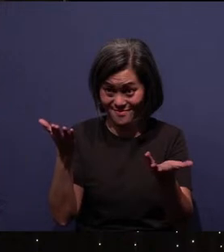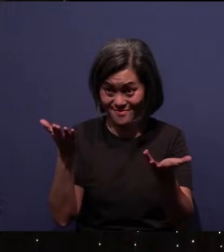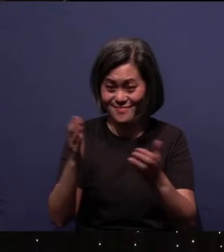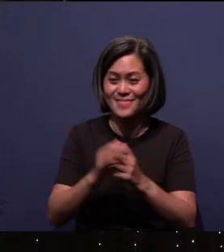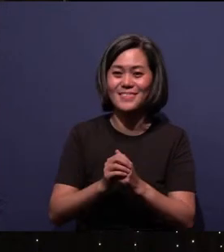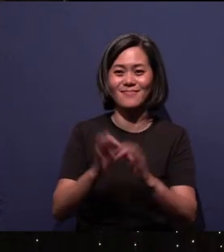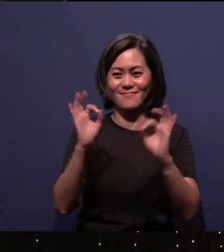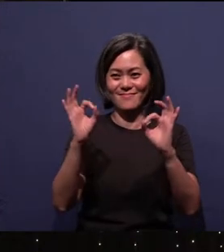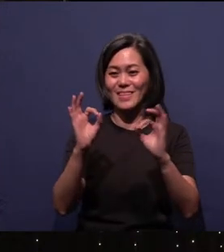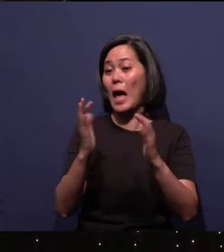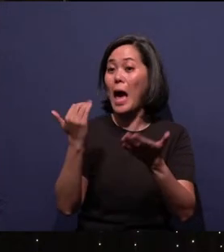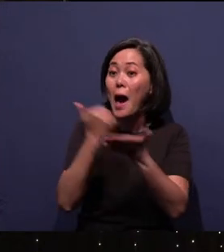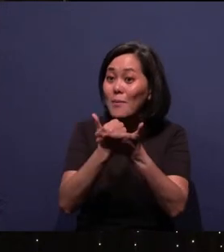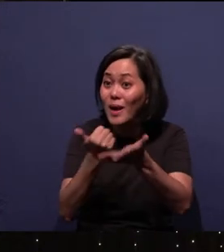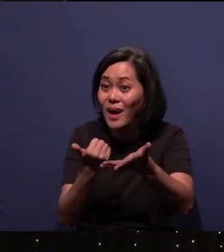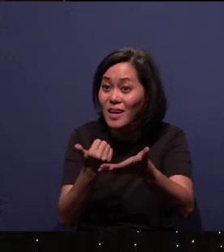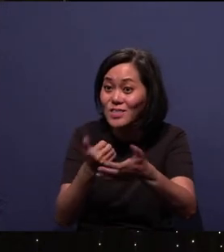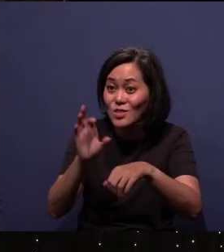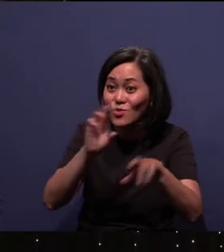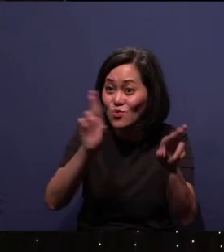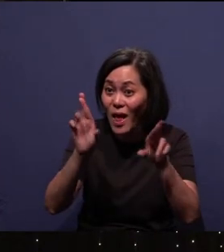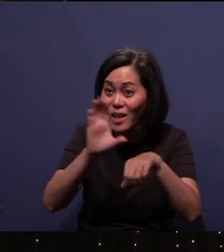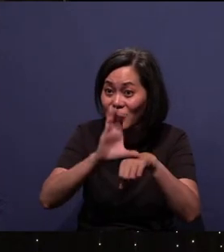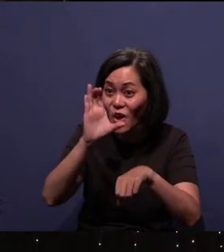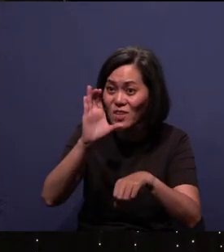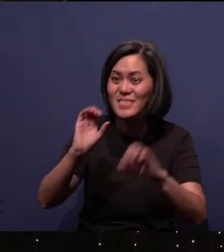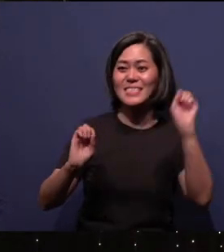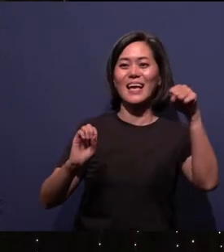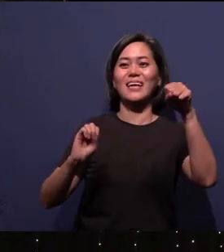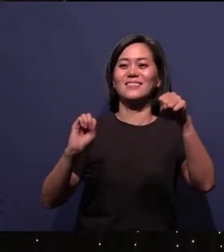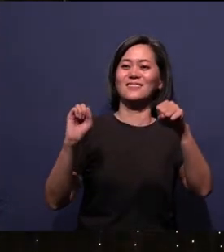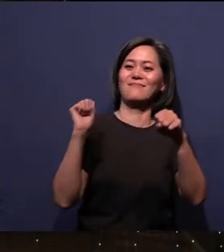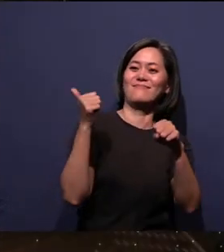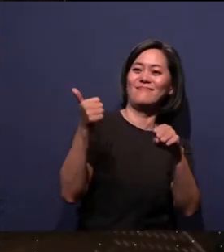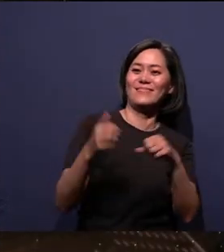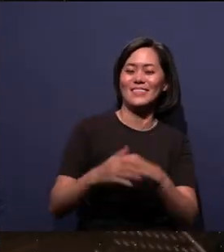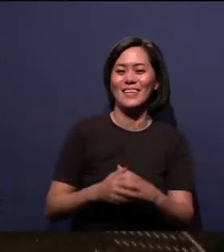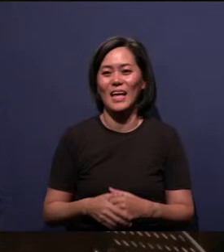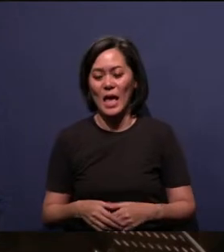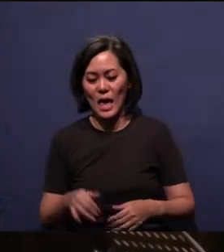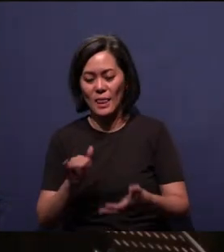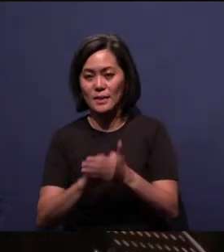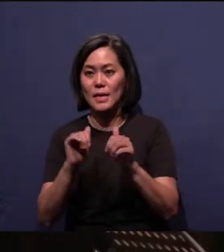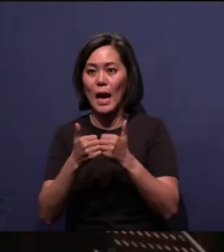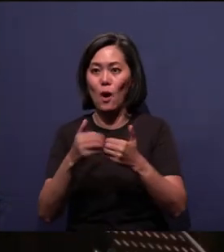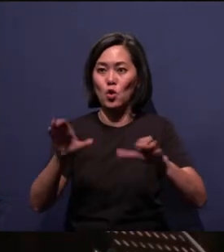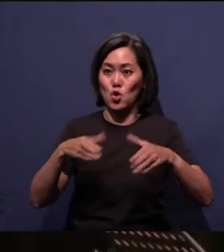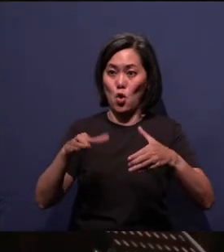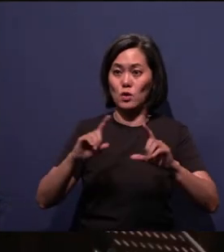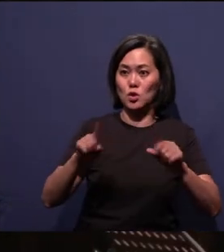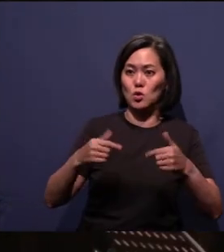All right, again, are we ready, church? All right, okay, so this is how the chorus of the song goes, okay, without the music first, huh?